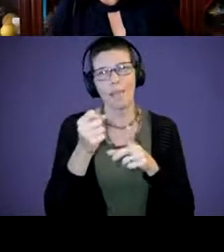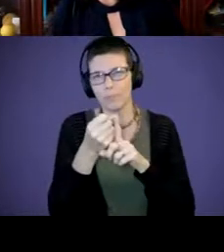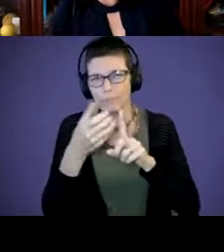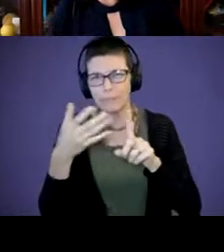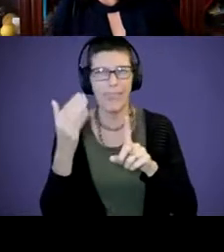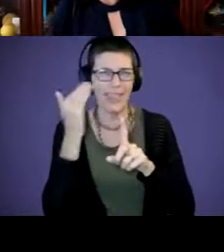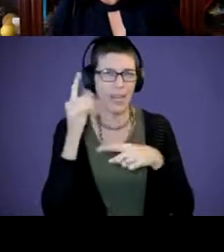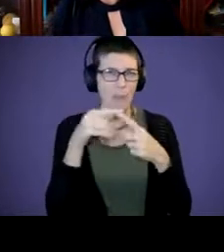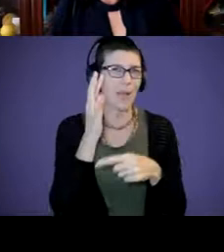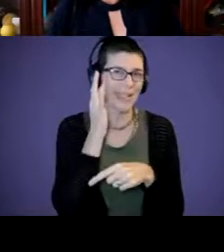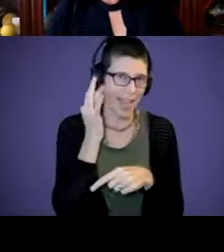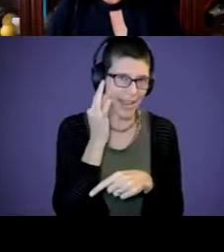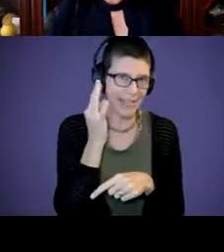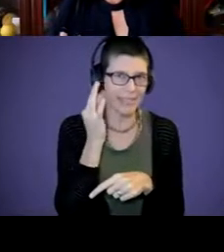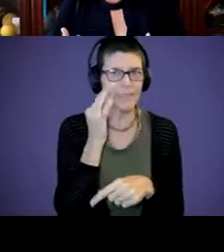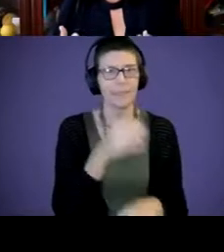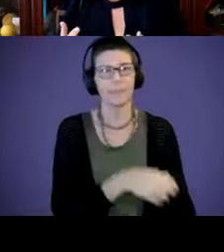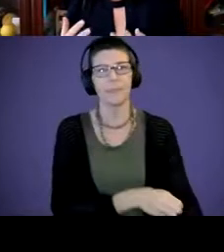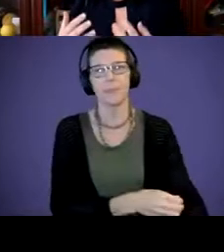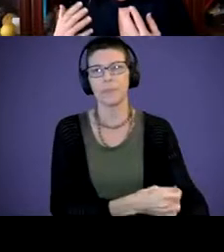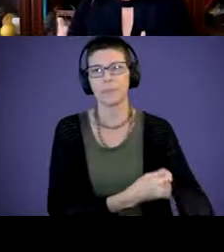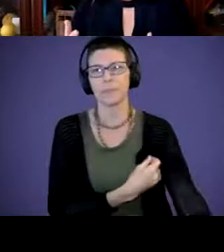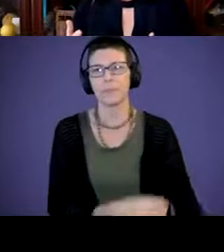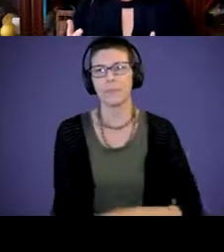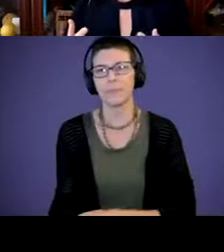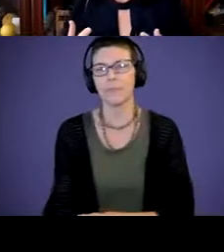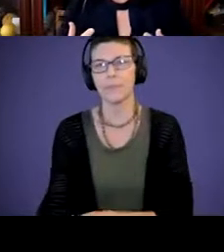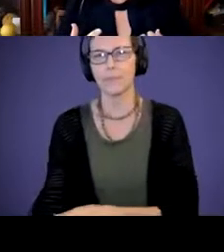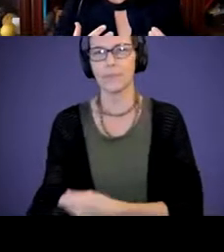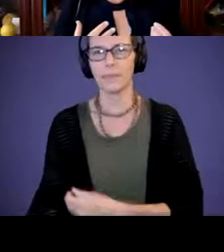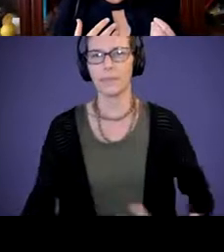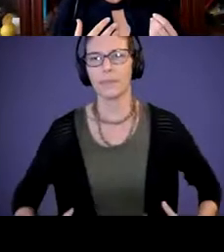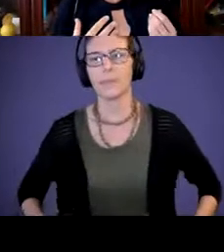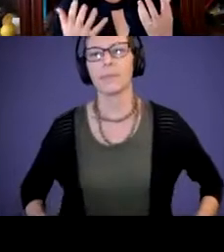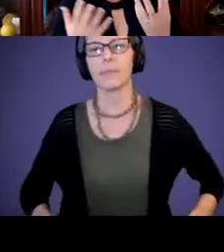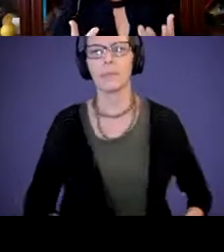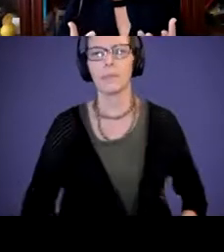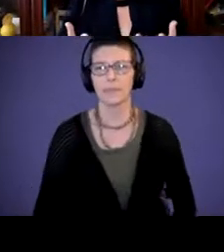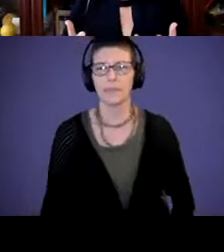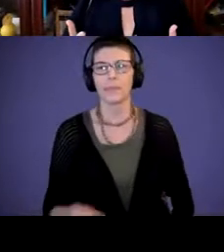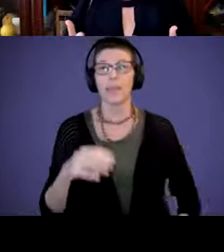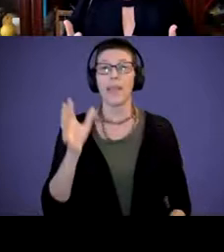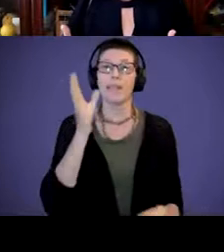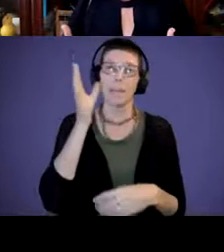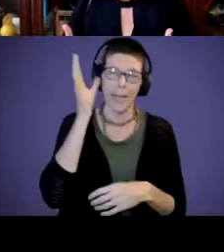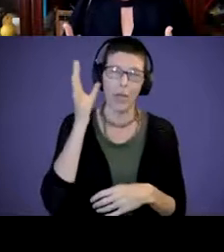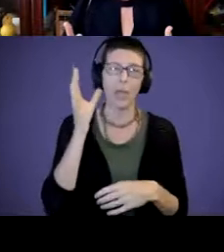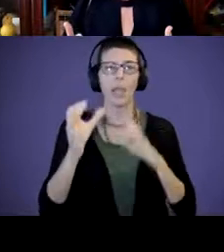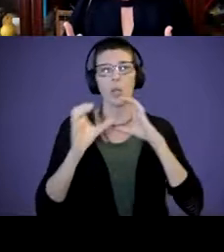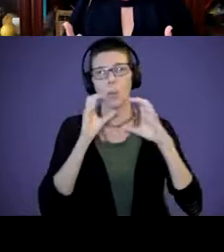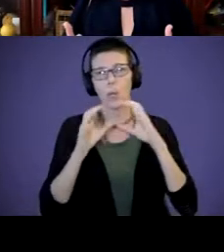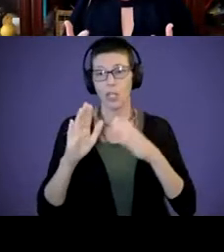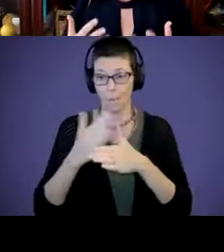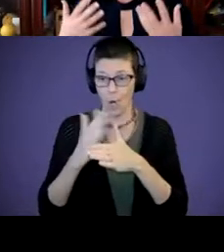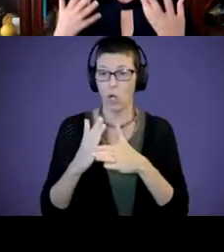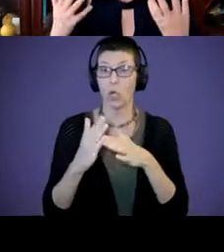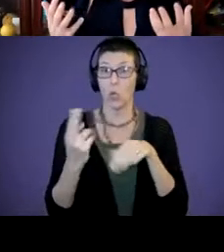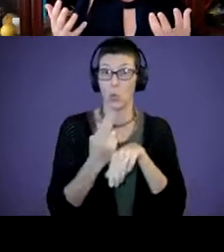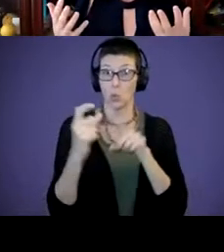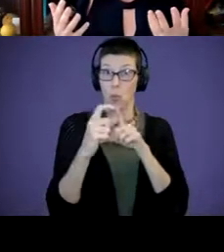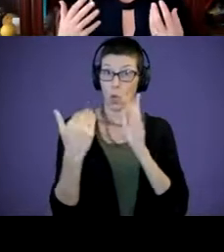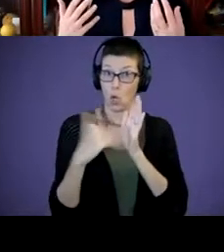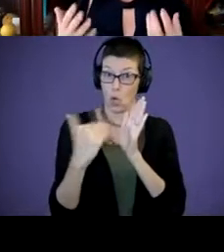So the more often the parent or the communication partner uses that word, the more knowledge and